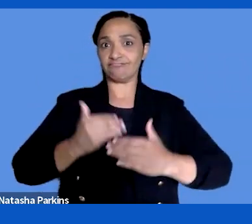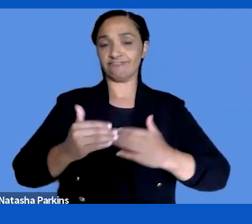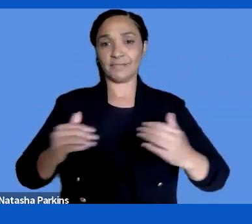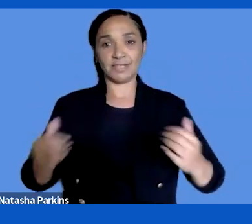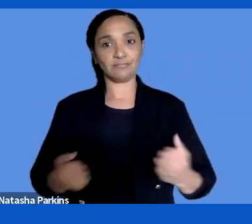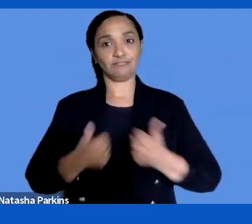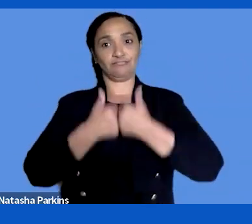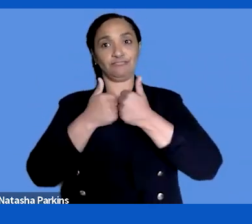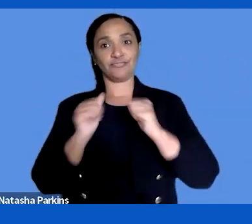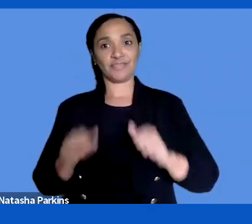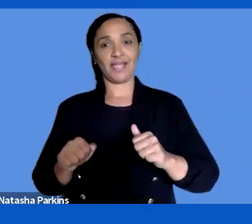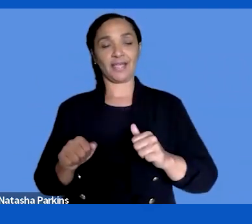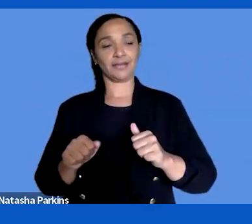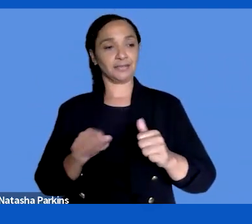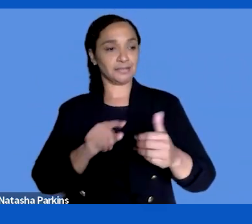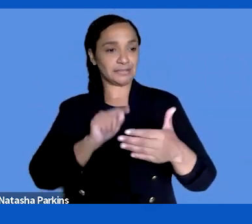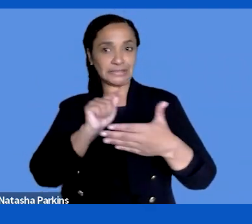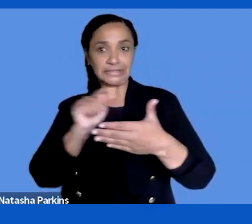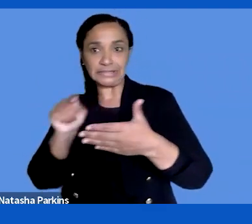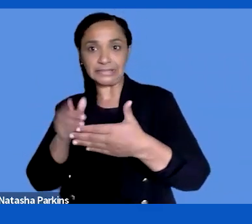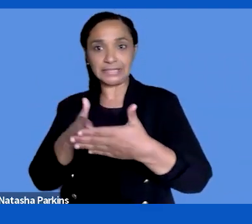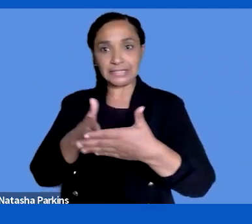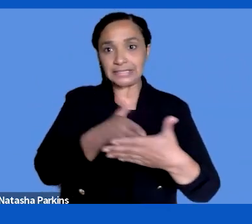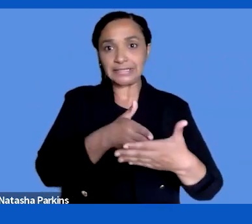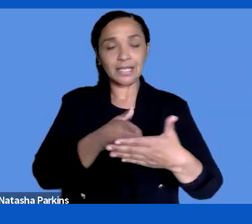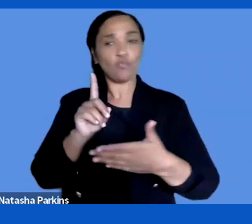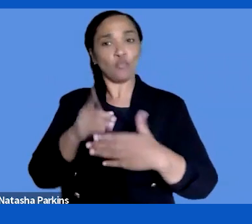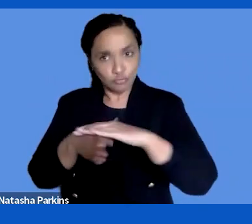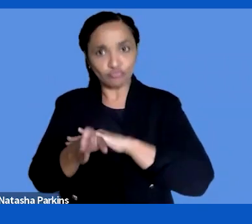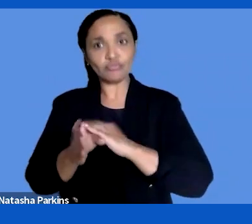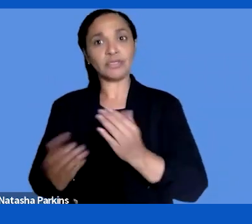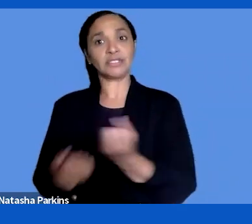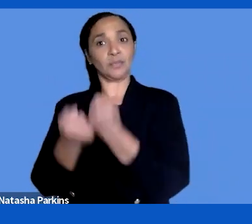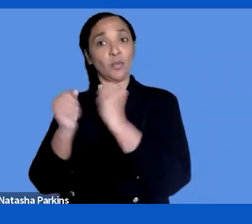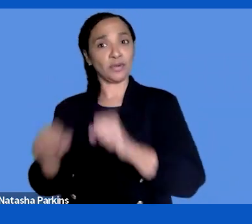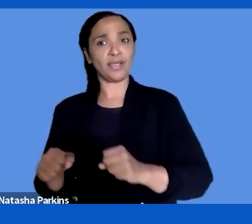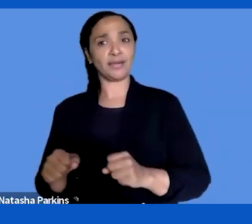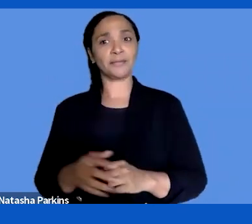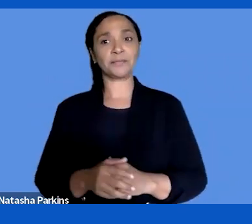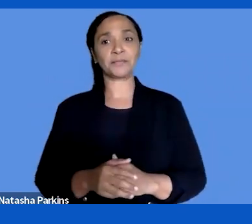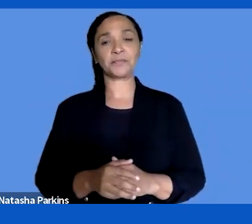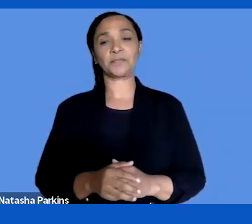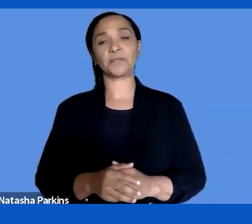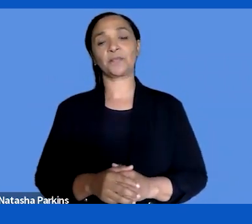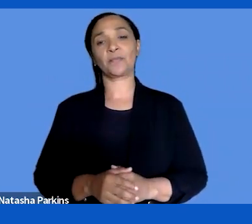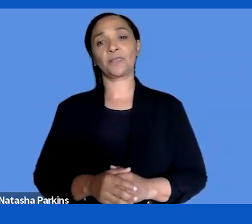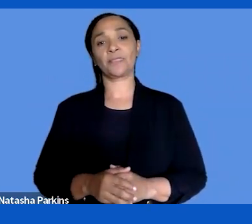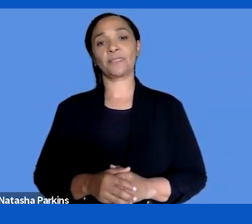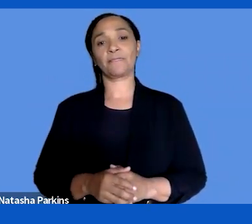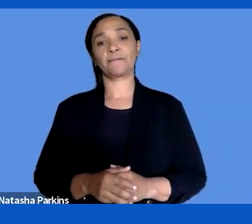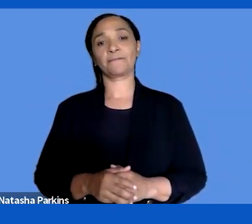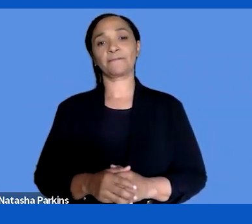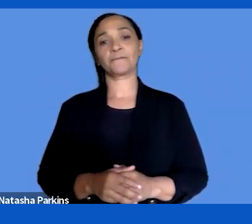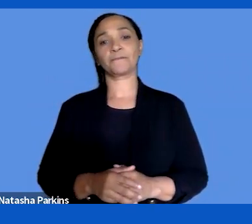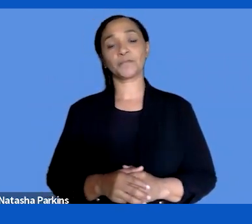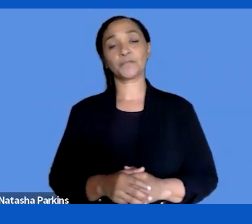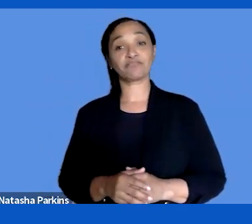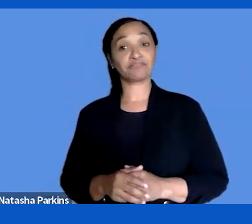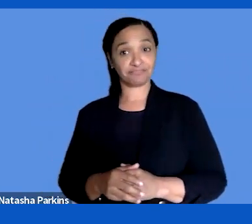them and support them on developing things? >> TIMO ÖVERMARK: I agree awareness raise suggest